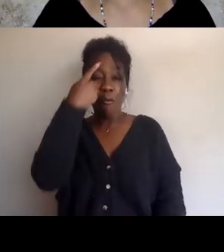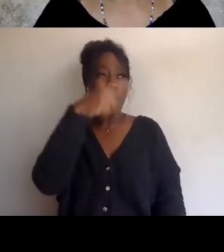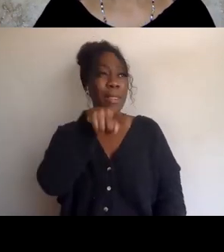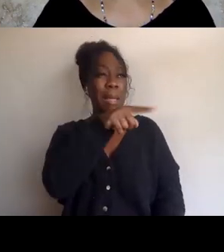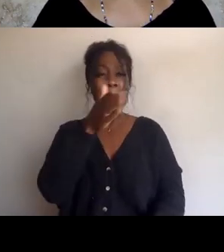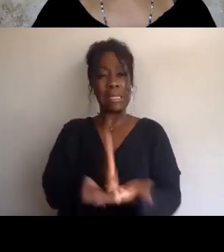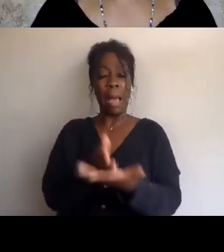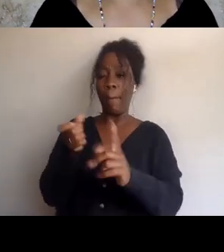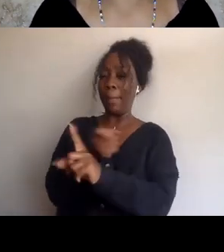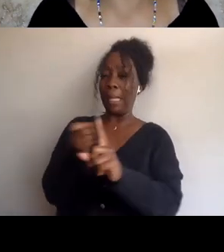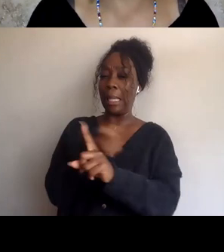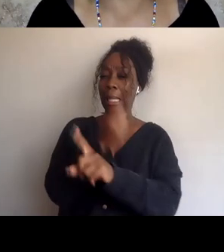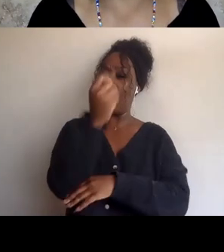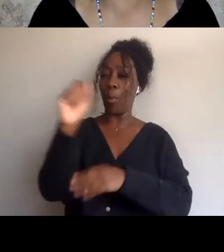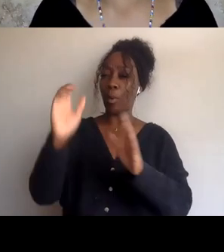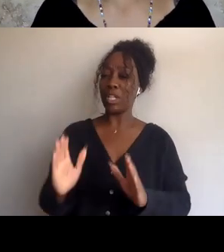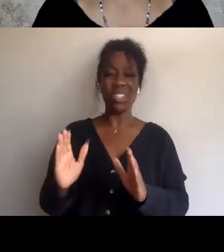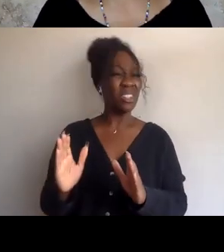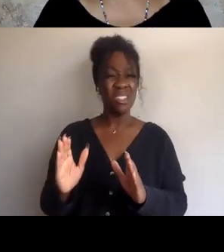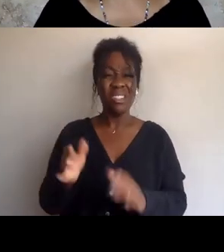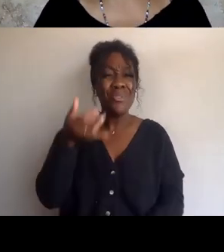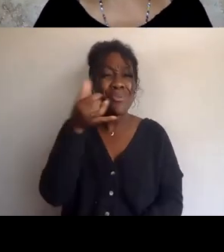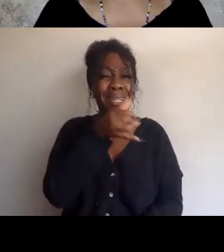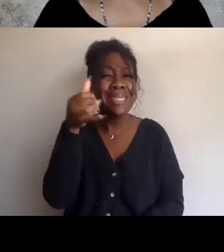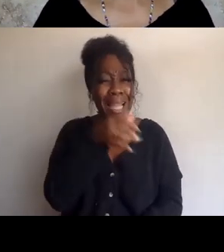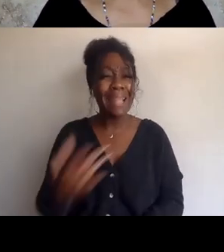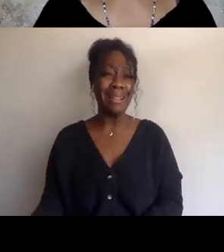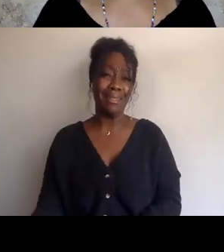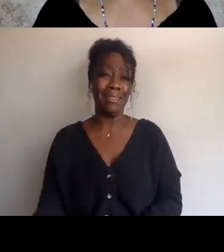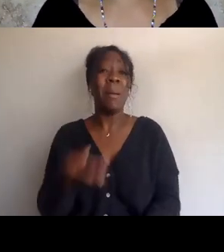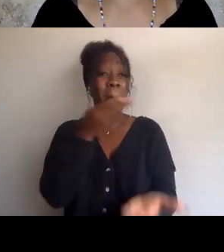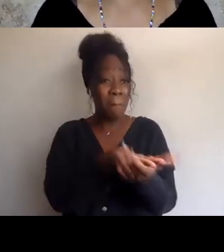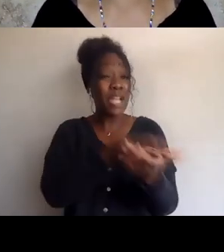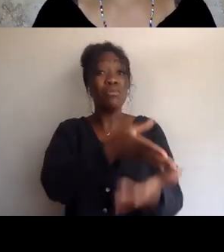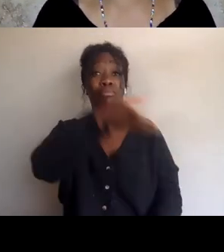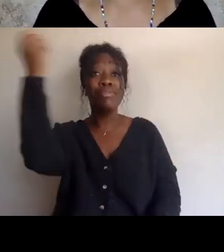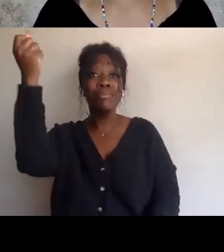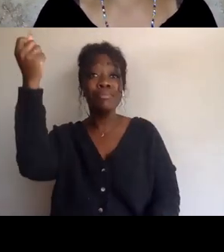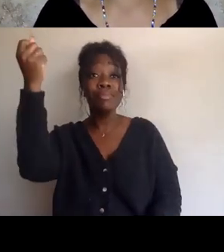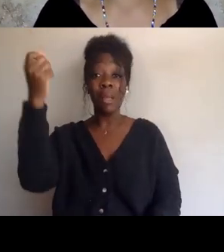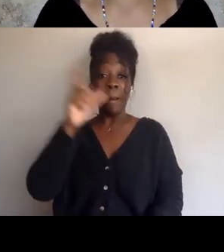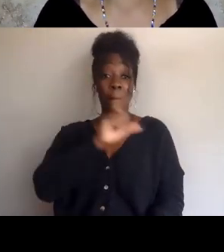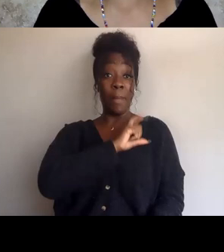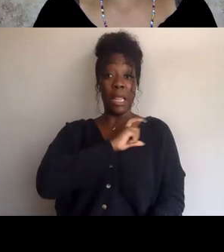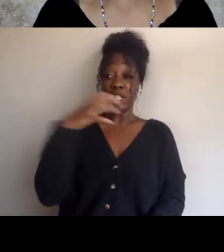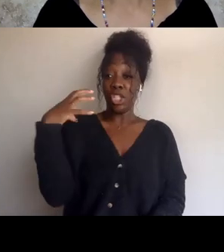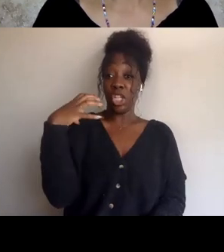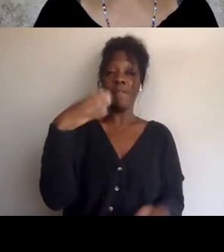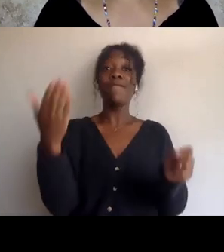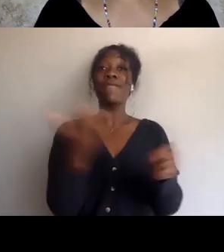We say that's absolutely ridiculous. Defund the police, fire the police chief who issued the direct orders to beat